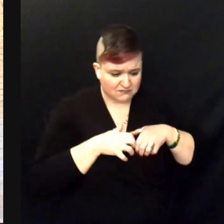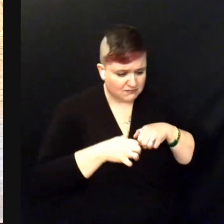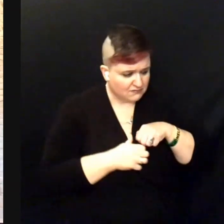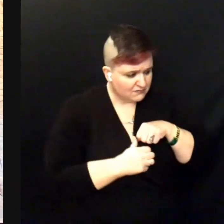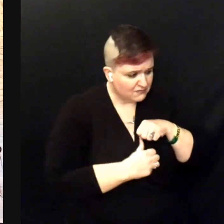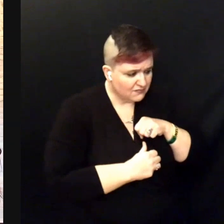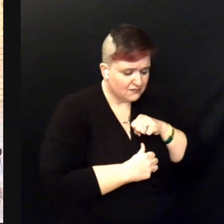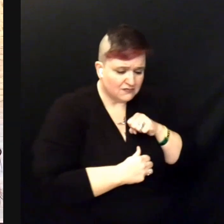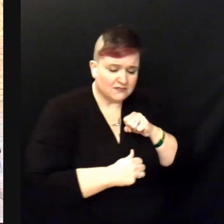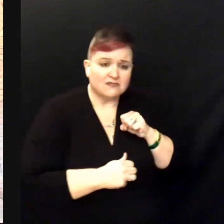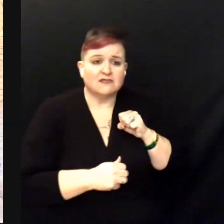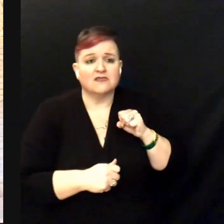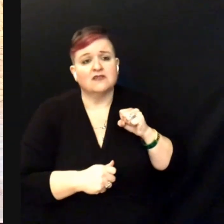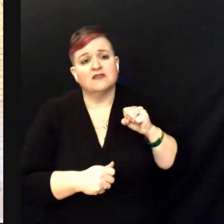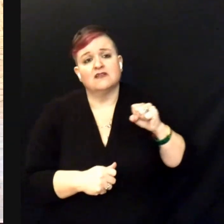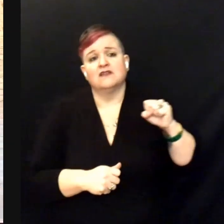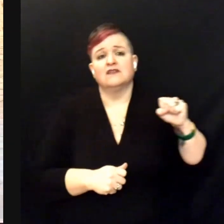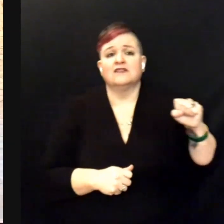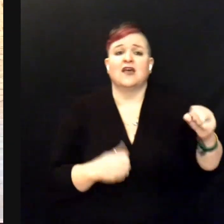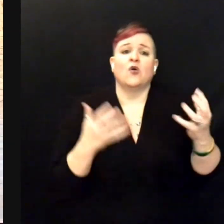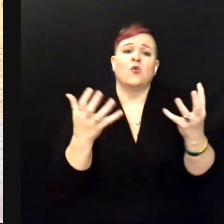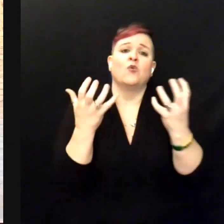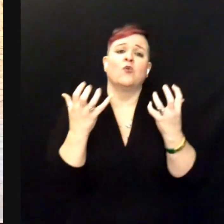I wanna have control